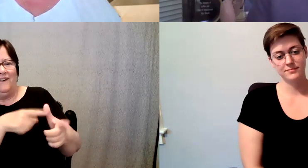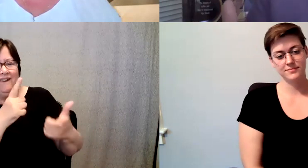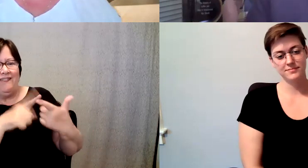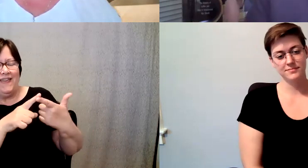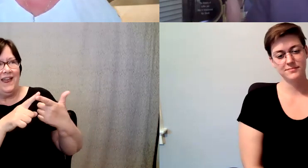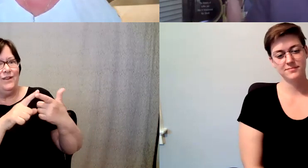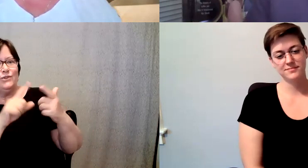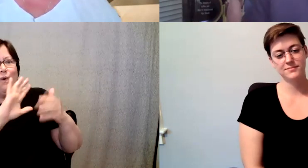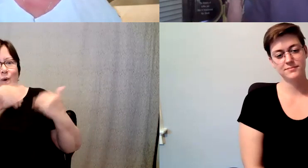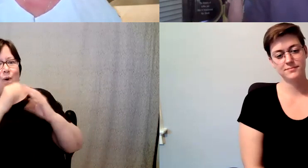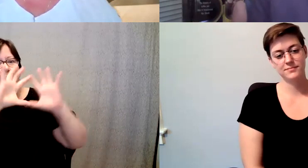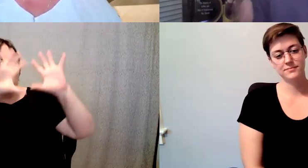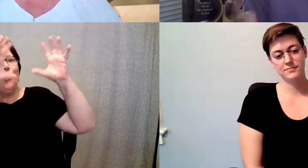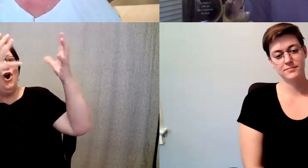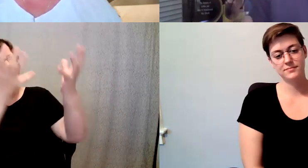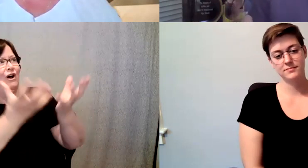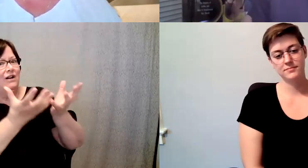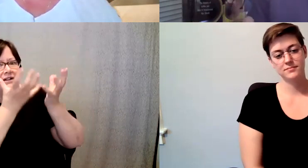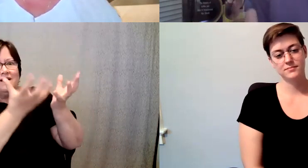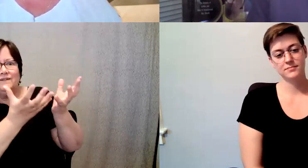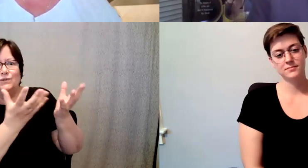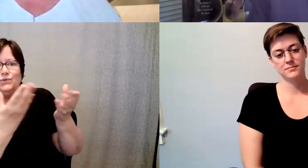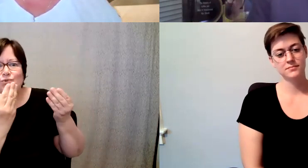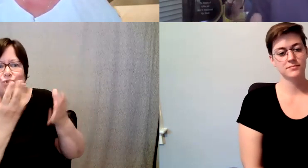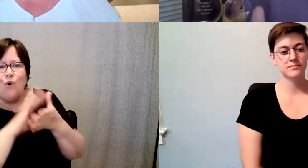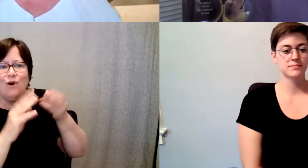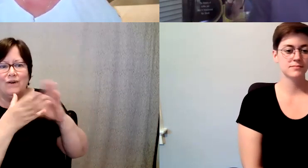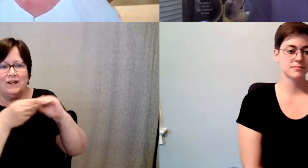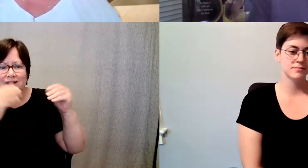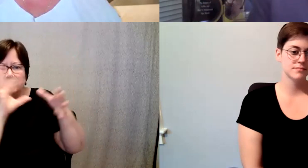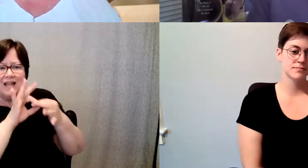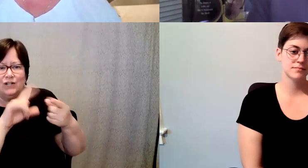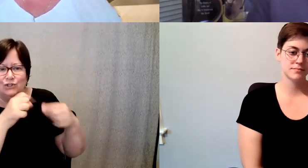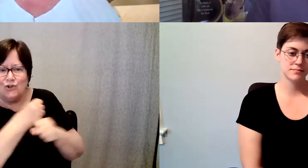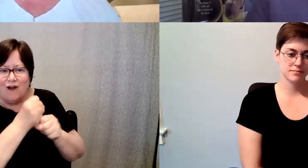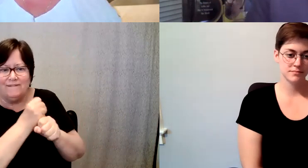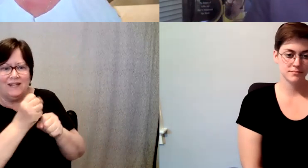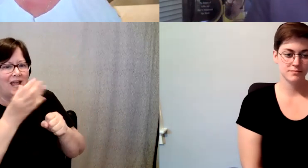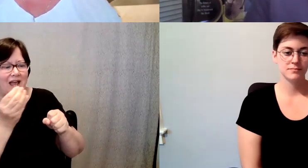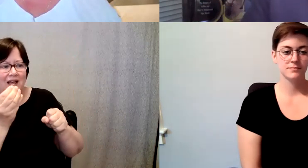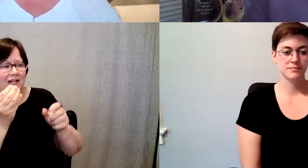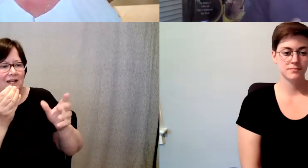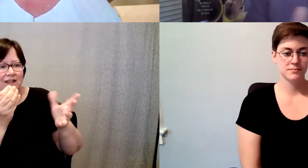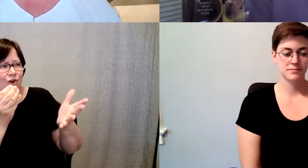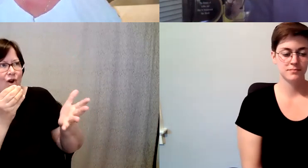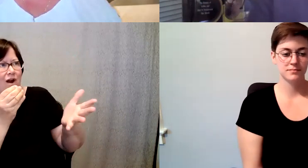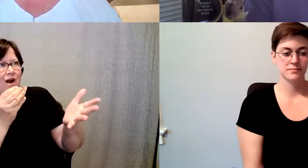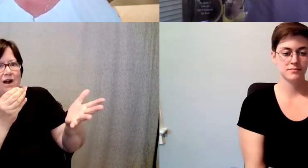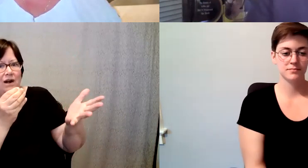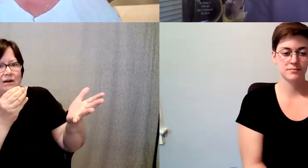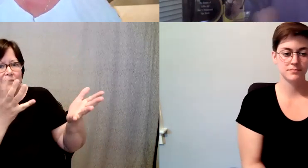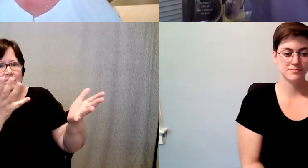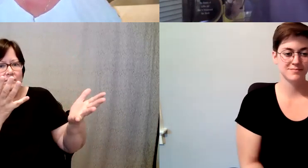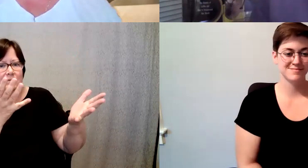D. Major Cohen: Of of stories that are attached to coffee and there are avenues and doors,